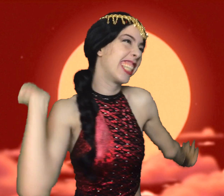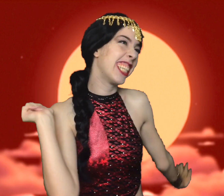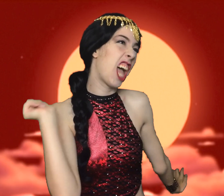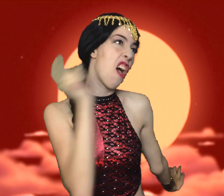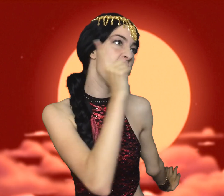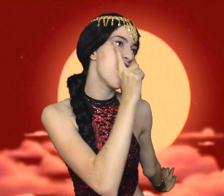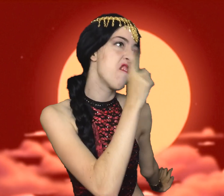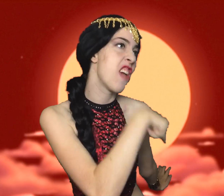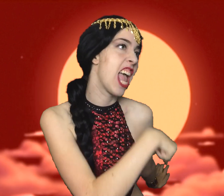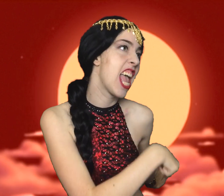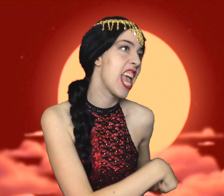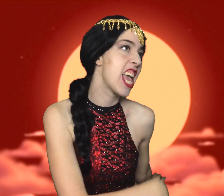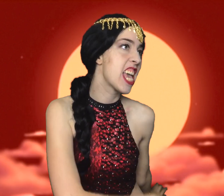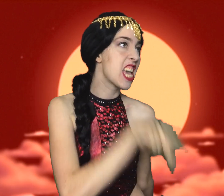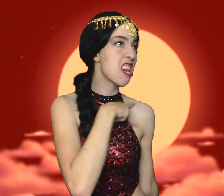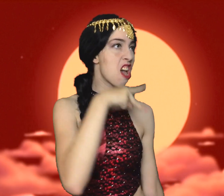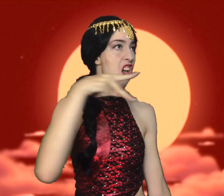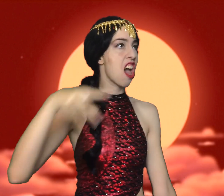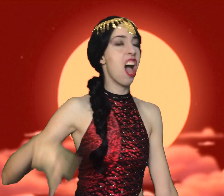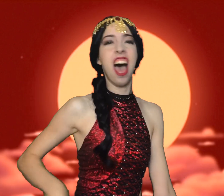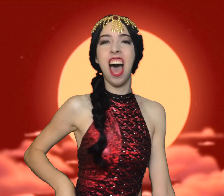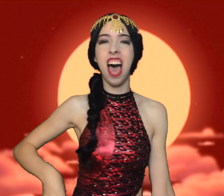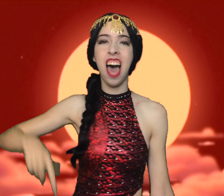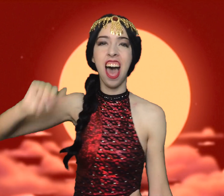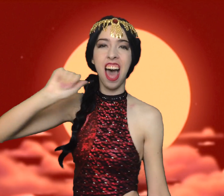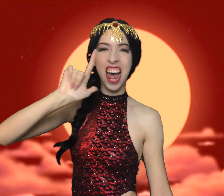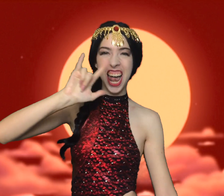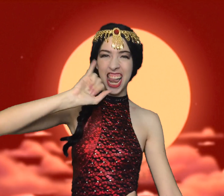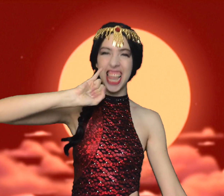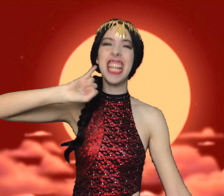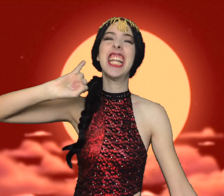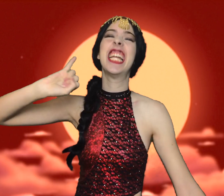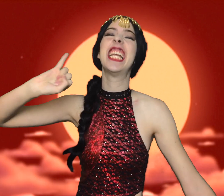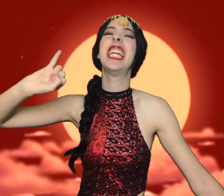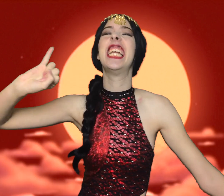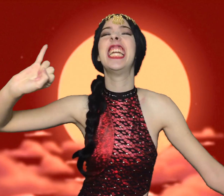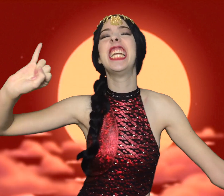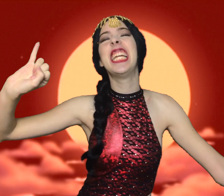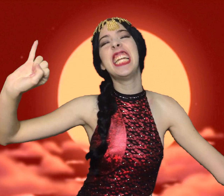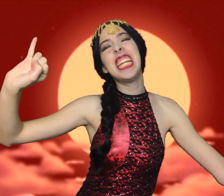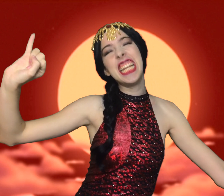Ex Prince Ali